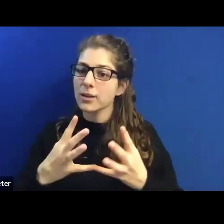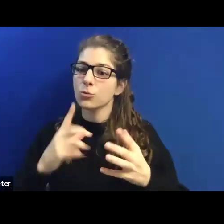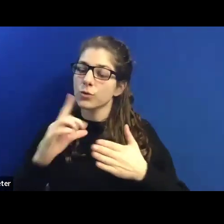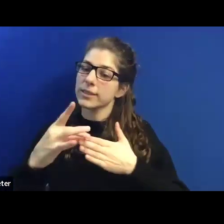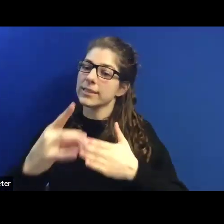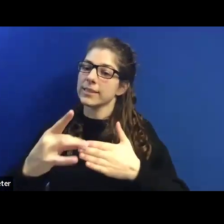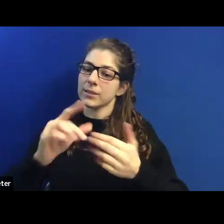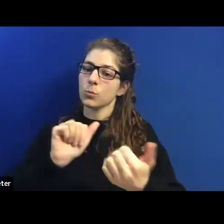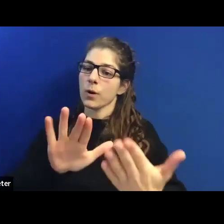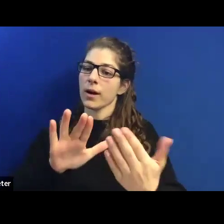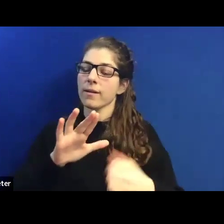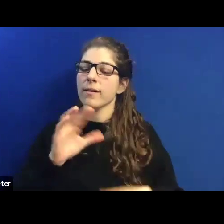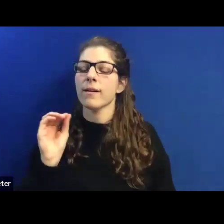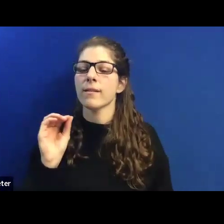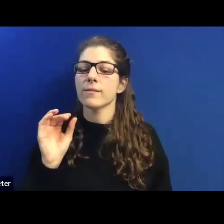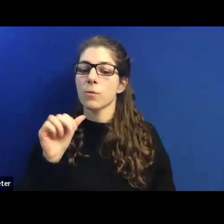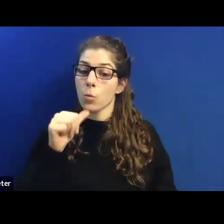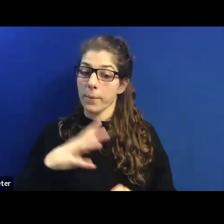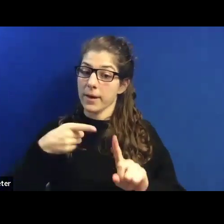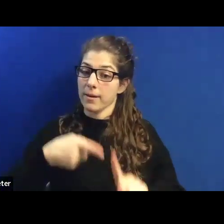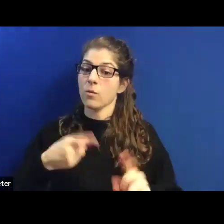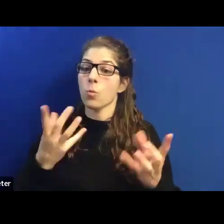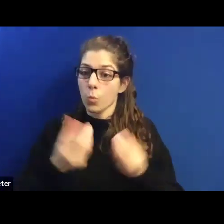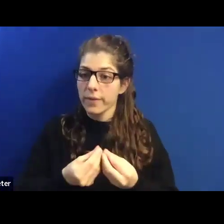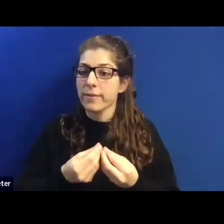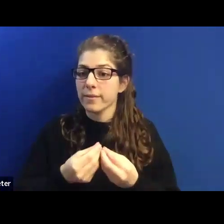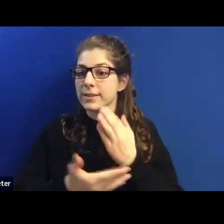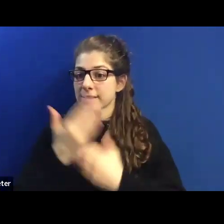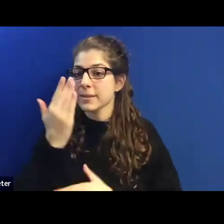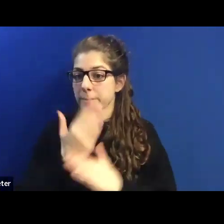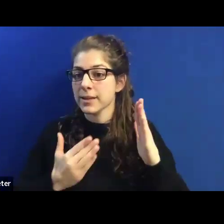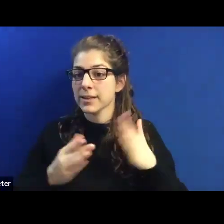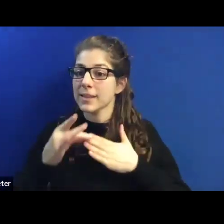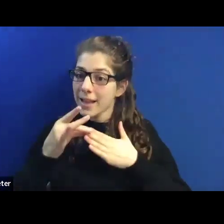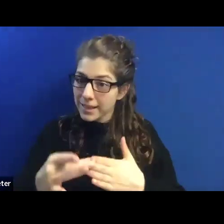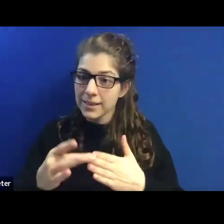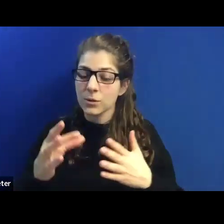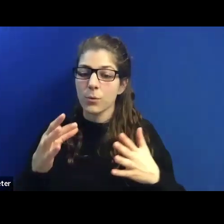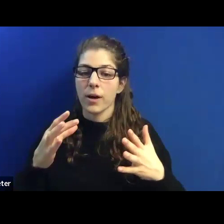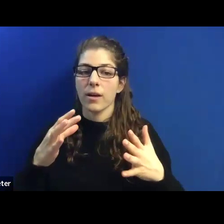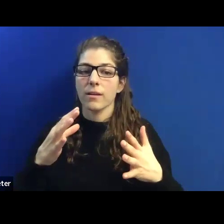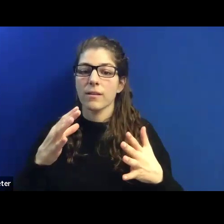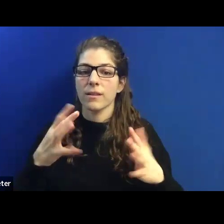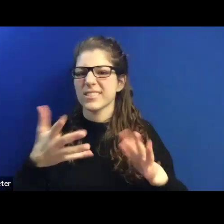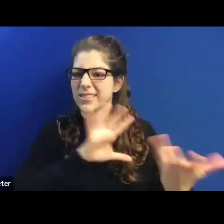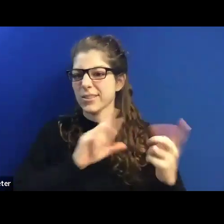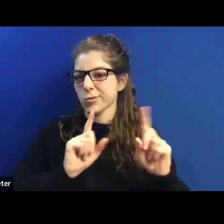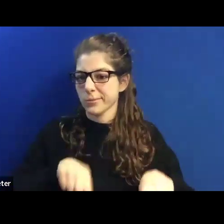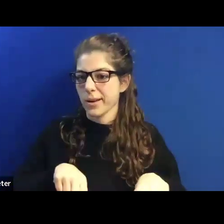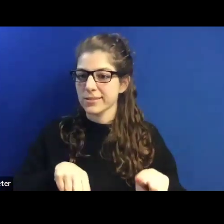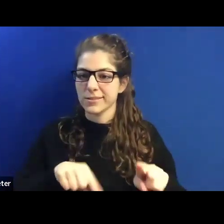And particularly women with disabilities leading the way in disaster response and recovery.